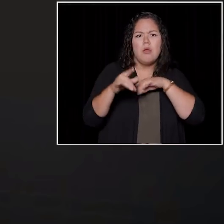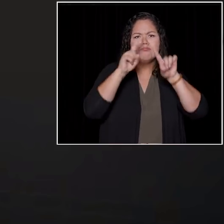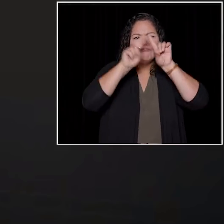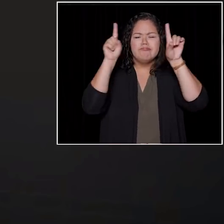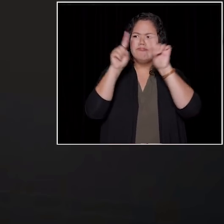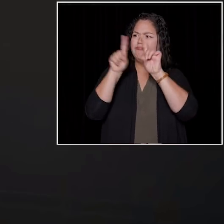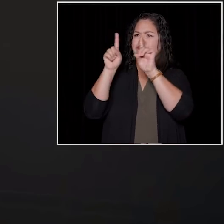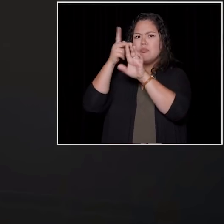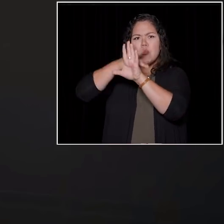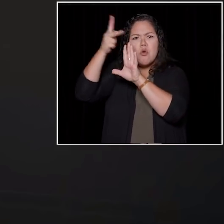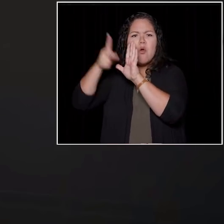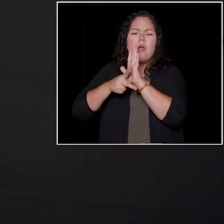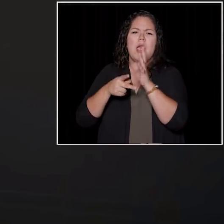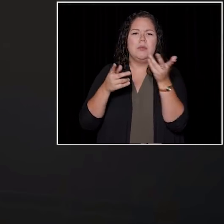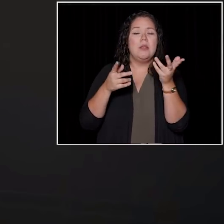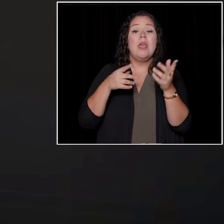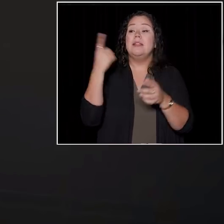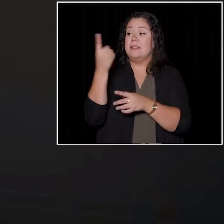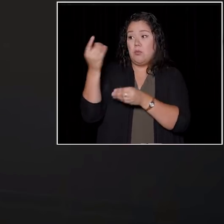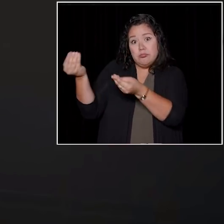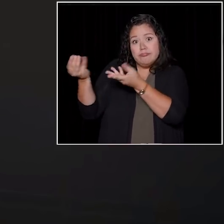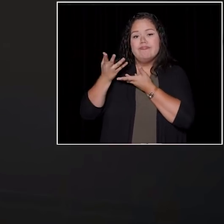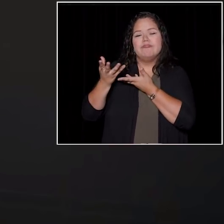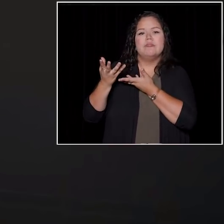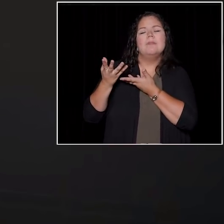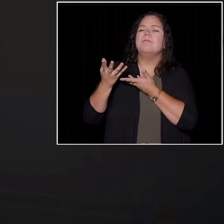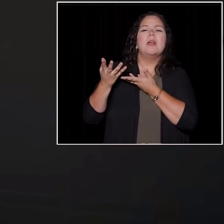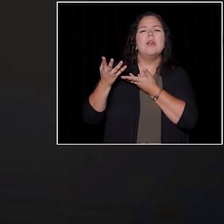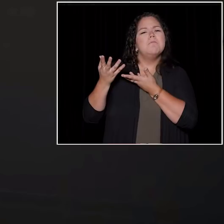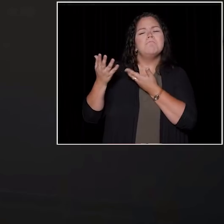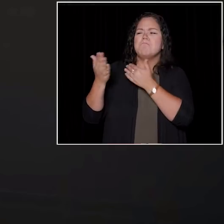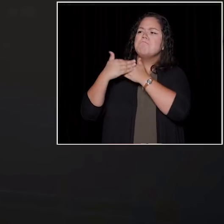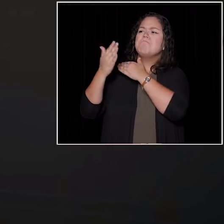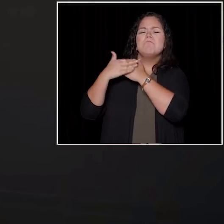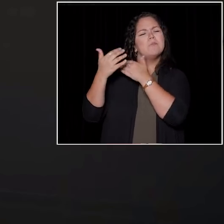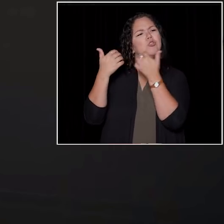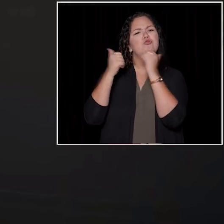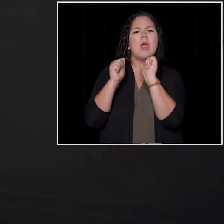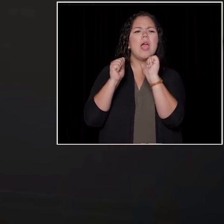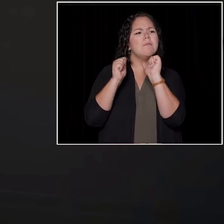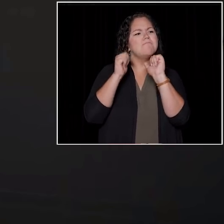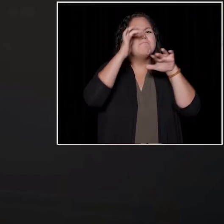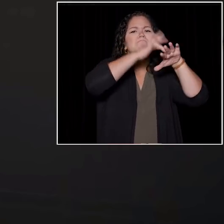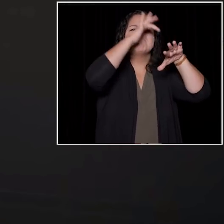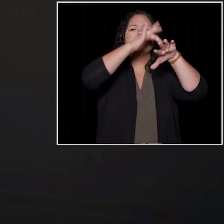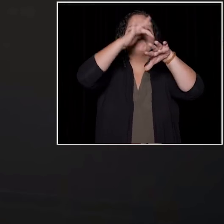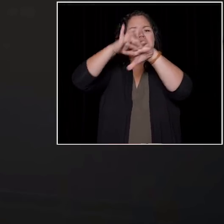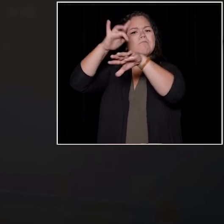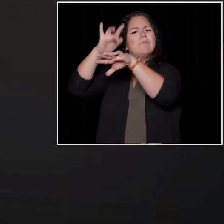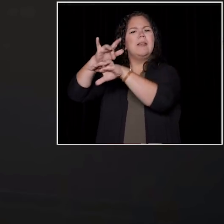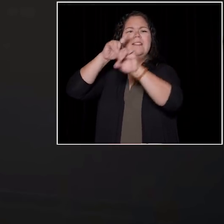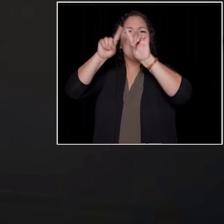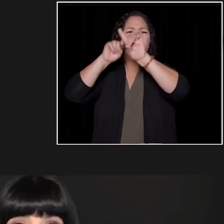And I got a really great piece of advice which was take the first few years to try a bunch of different things.